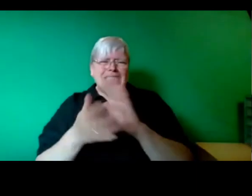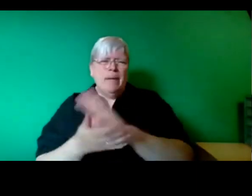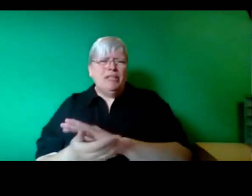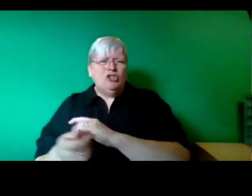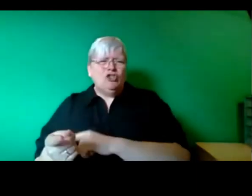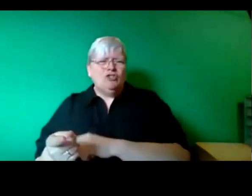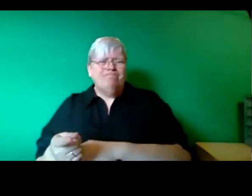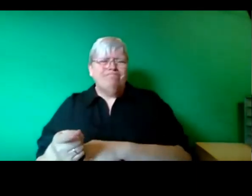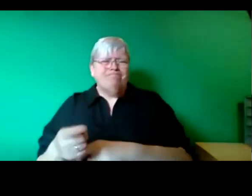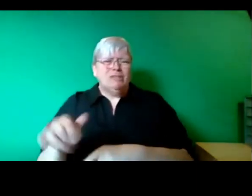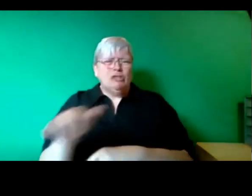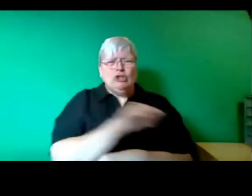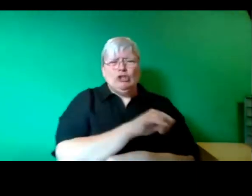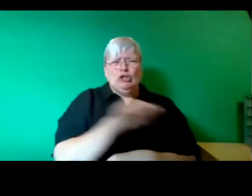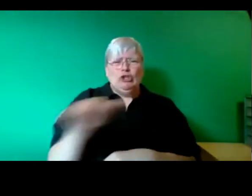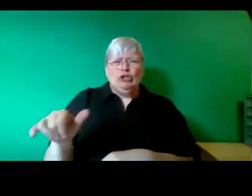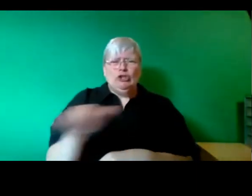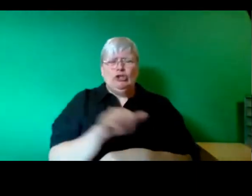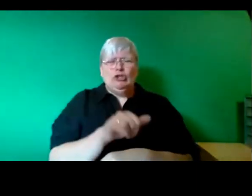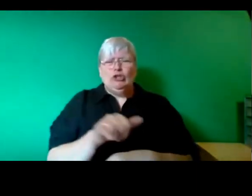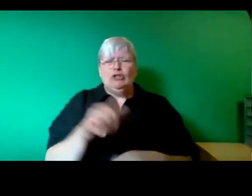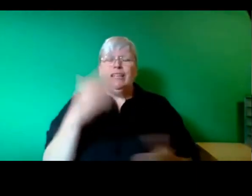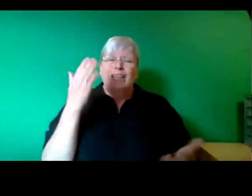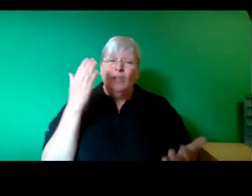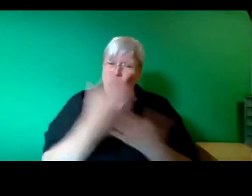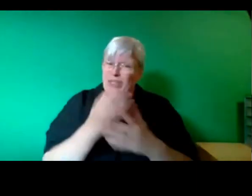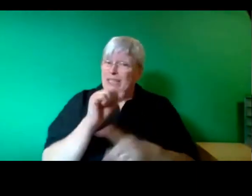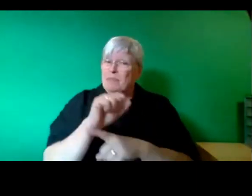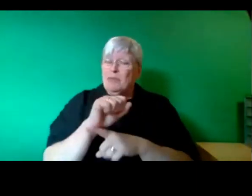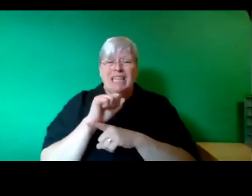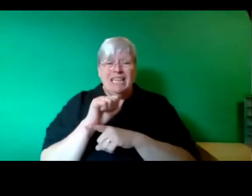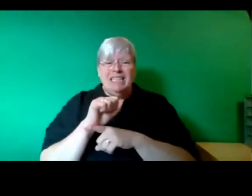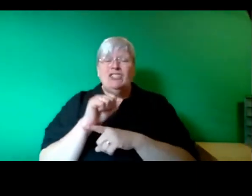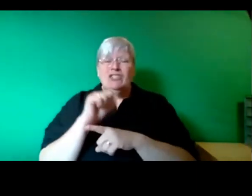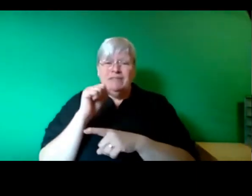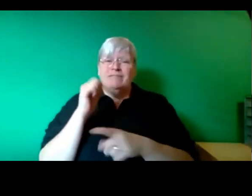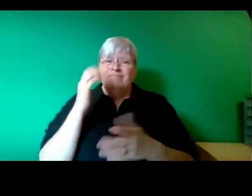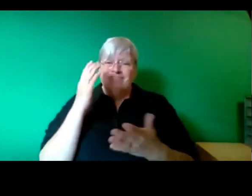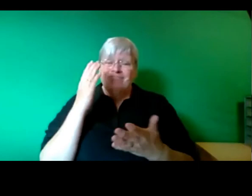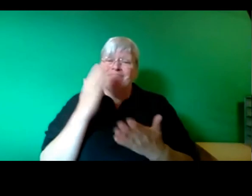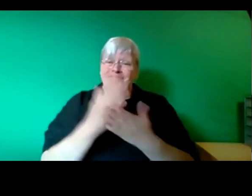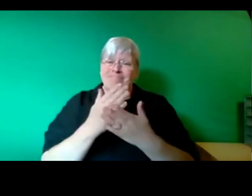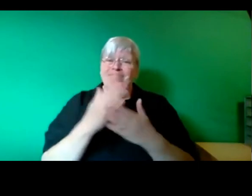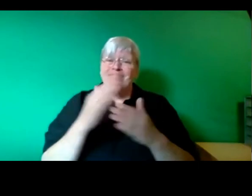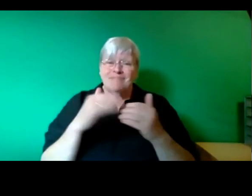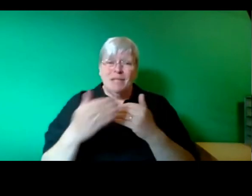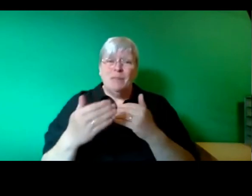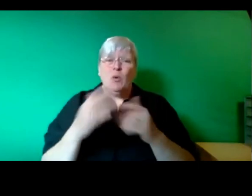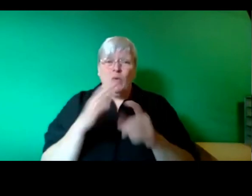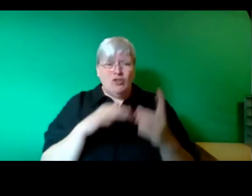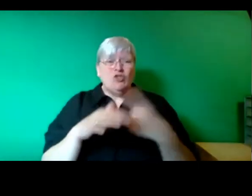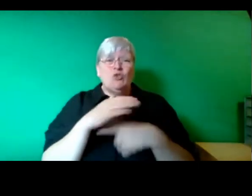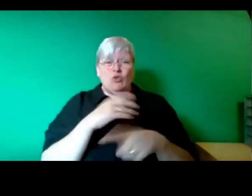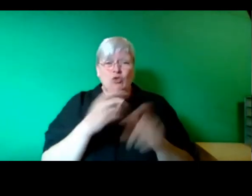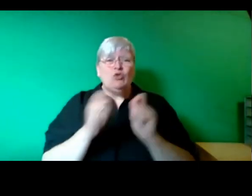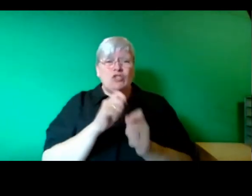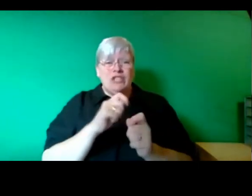the point of departure but the end point was much more radical social change. The ruling elite